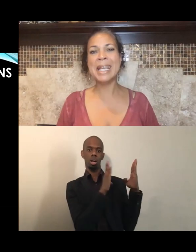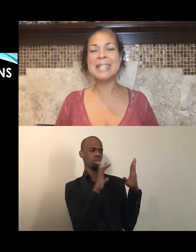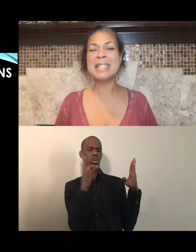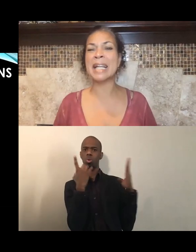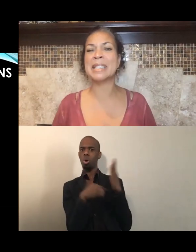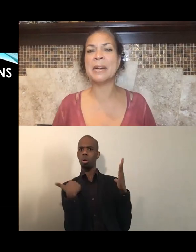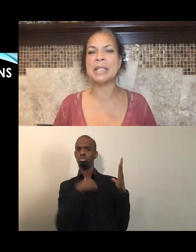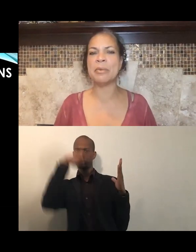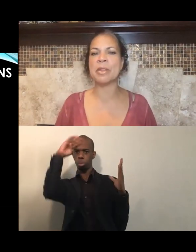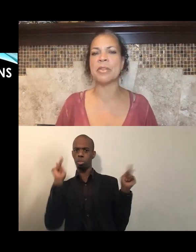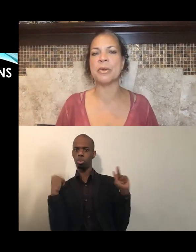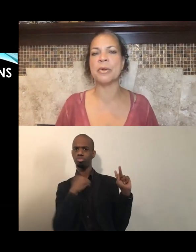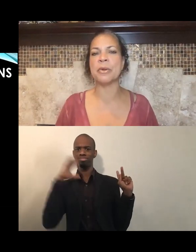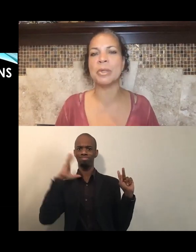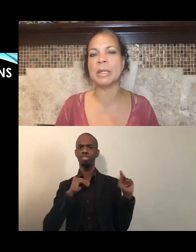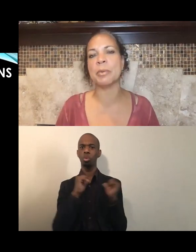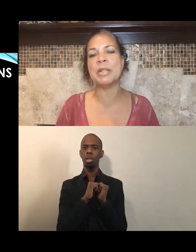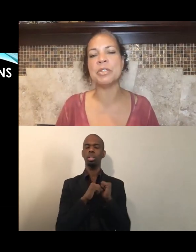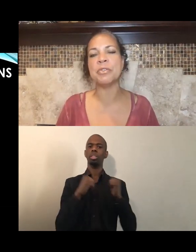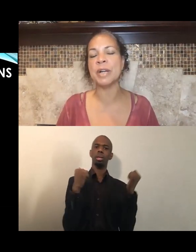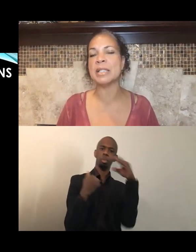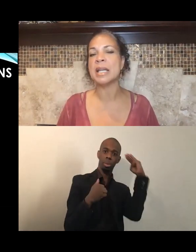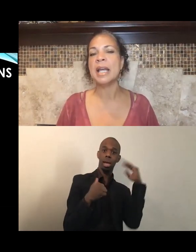In solidarity with the Third World Liberation Front.